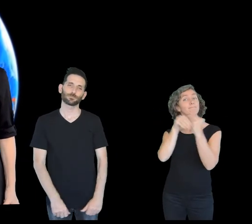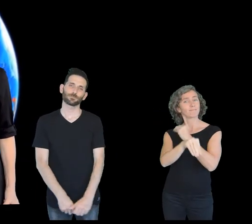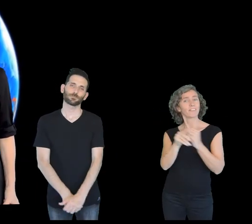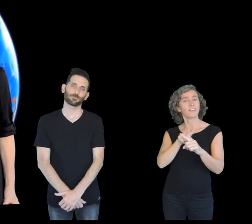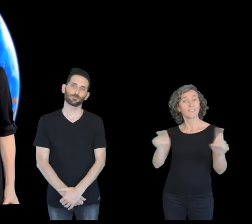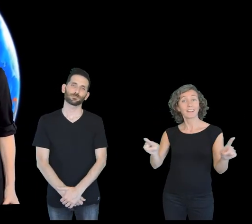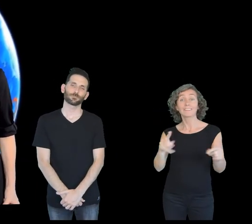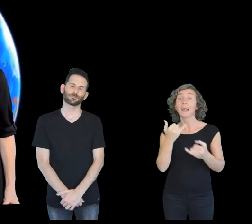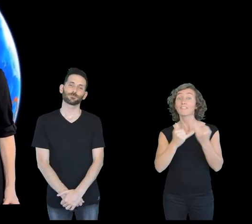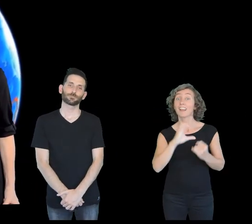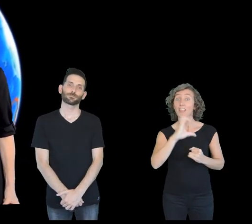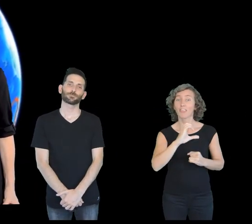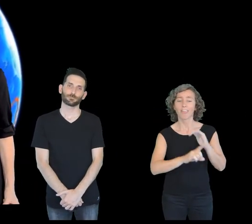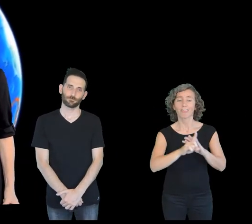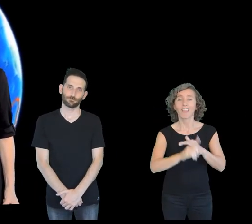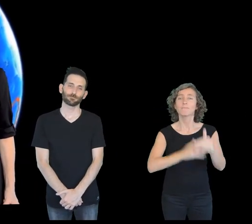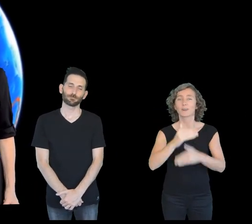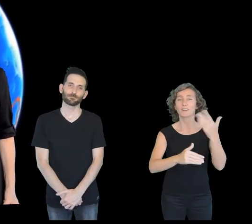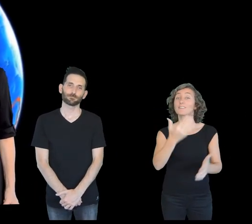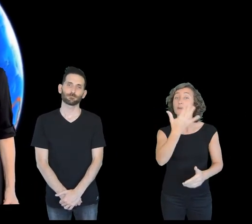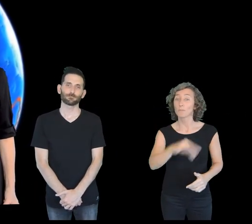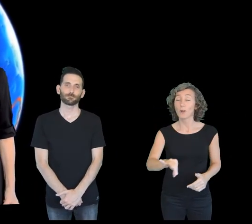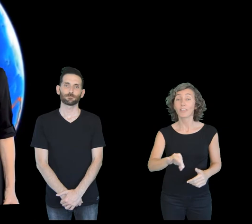That is part of the progress of Science,